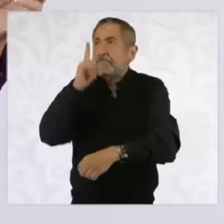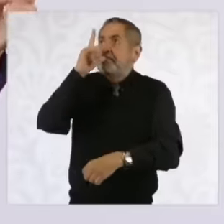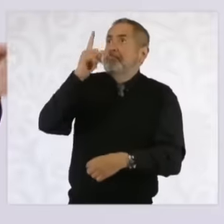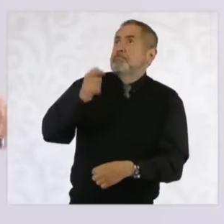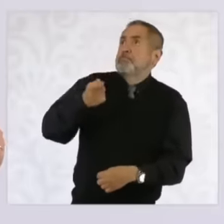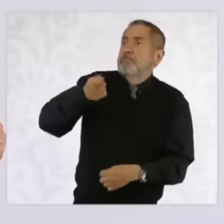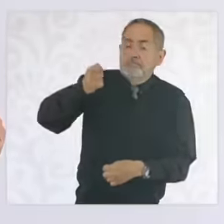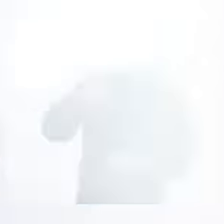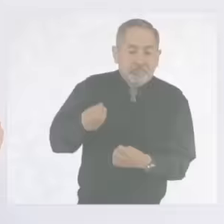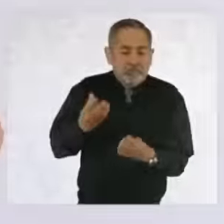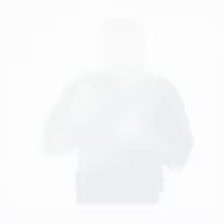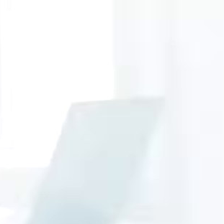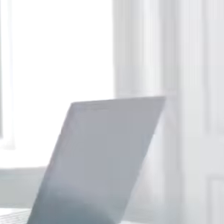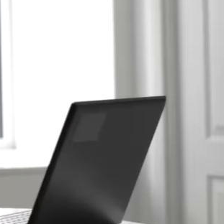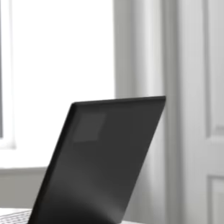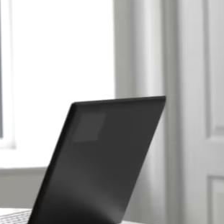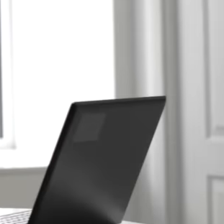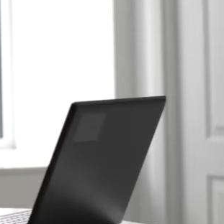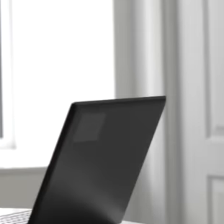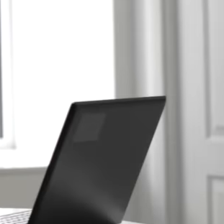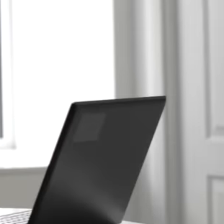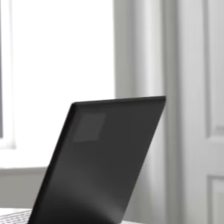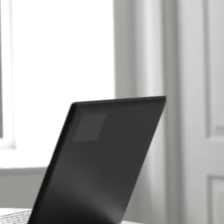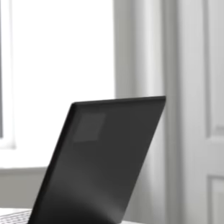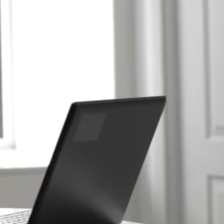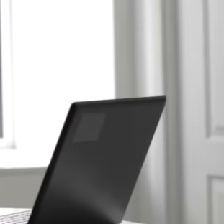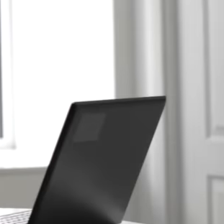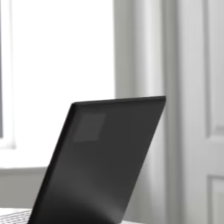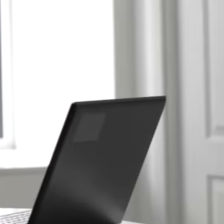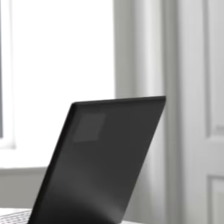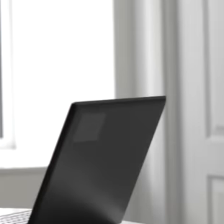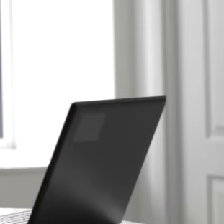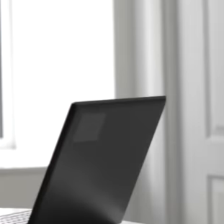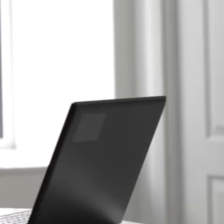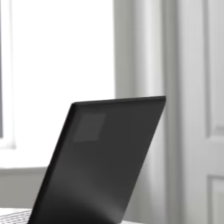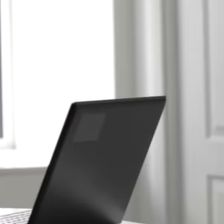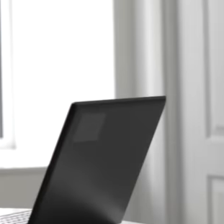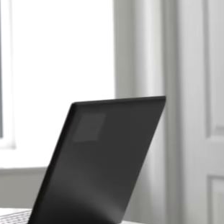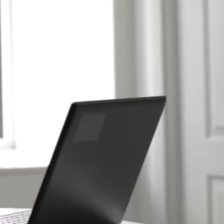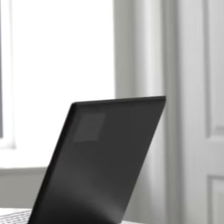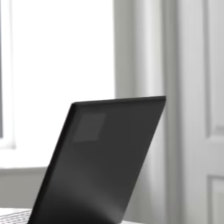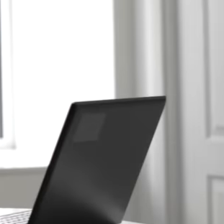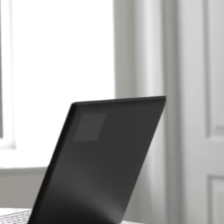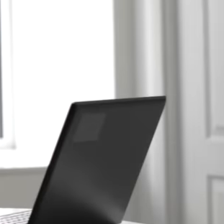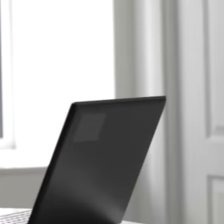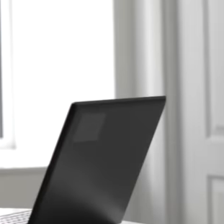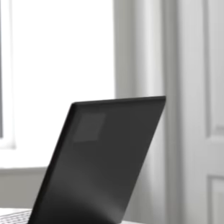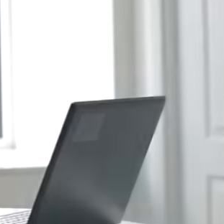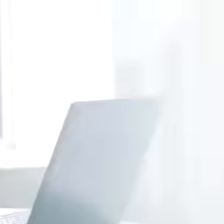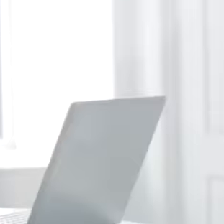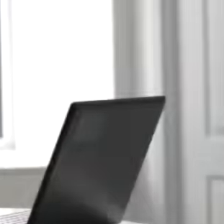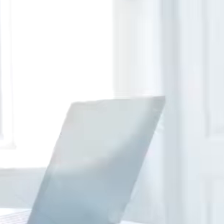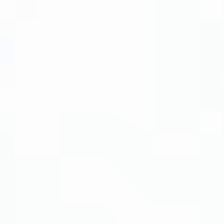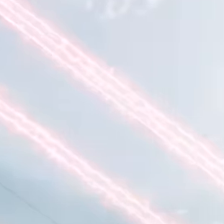foreign businessmen to come to command and set a price for the electrical energy they consume Mexicans